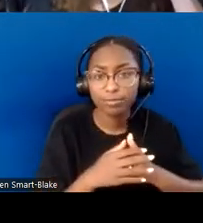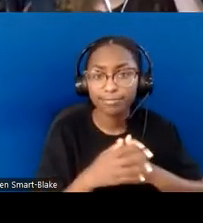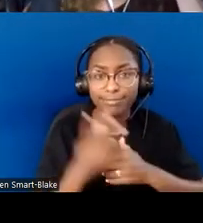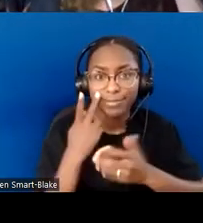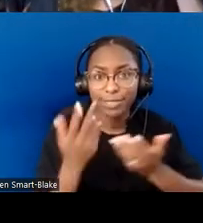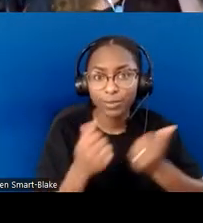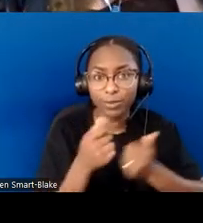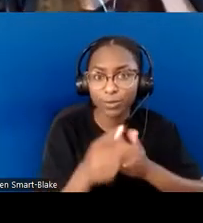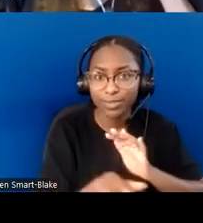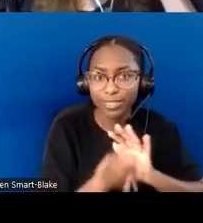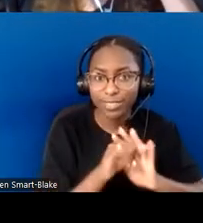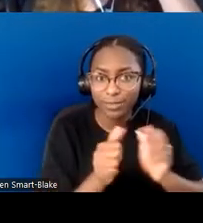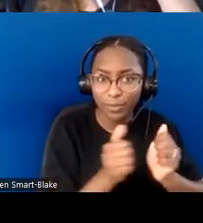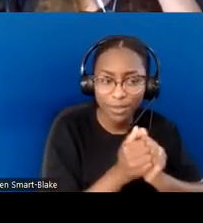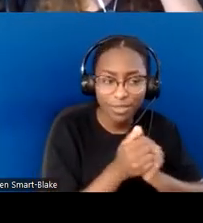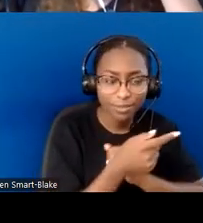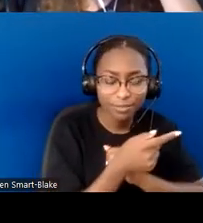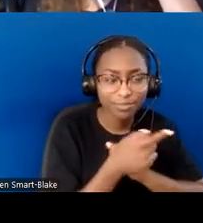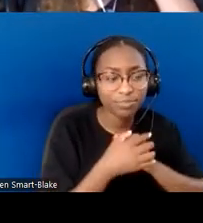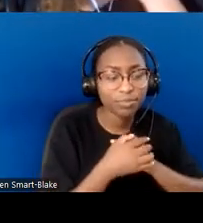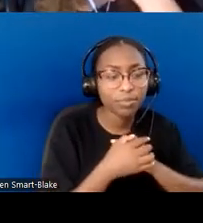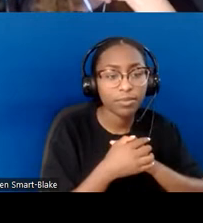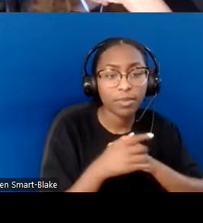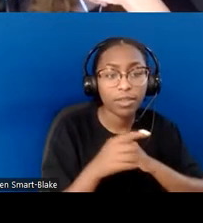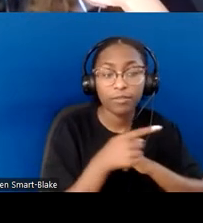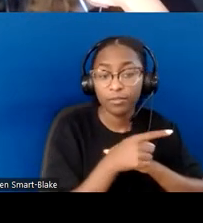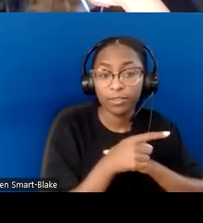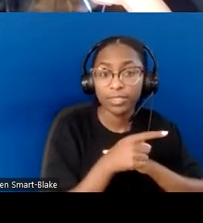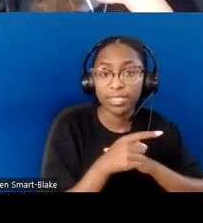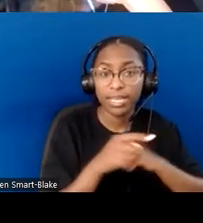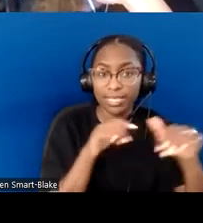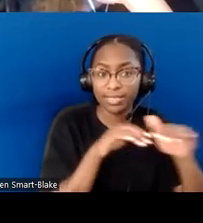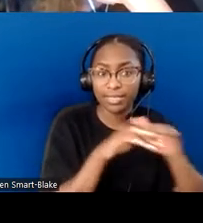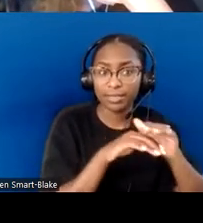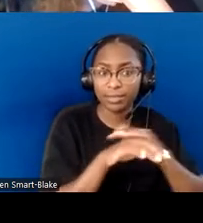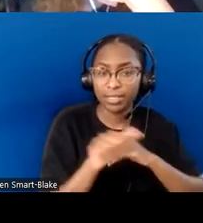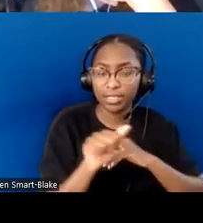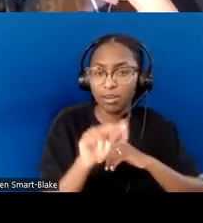I'm going to start with doing an accessibility audit. All of our denominations have different audits;